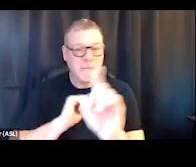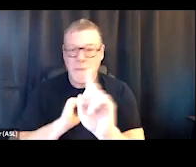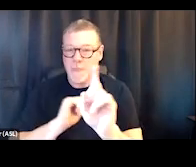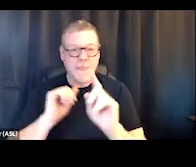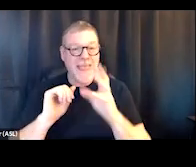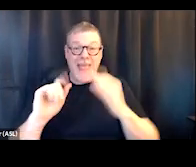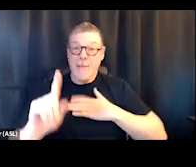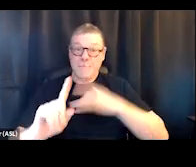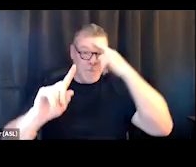which is to,